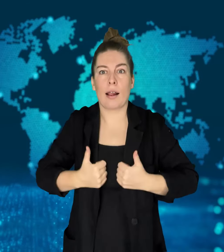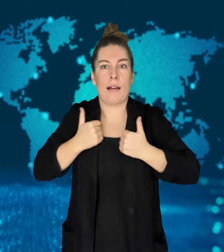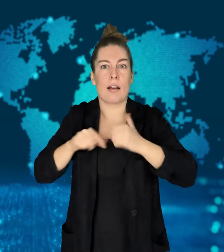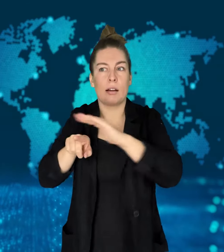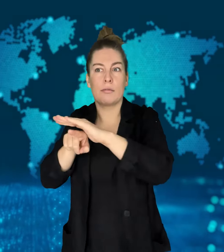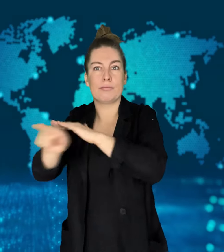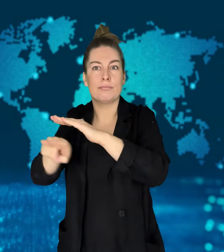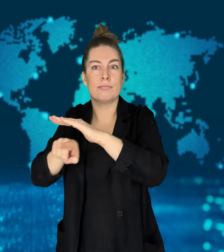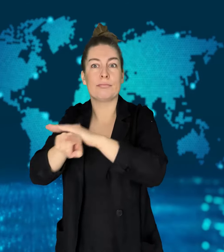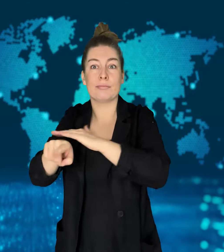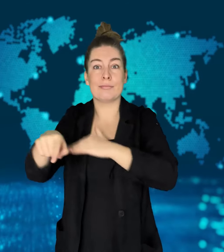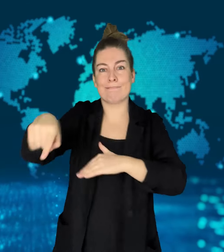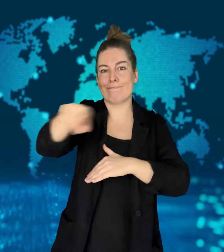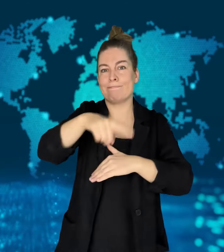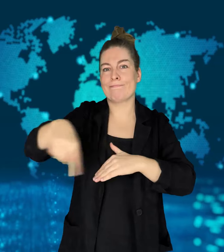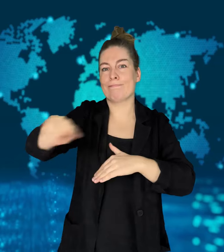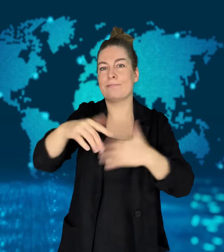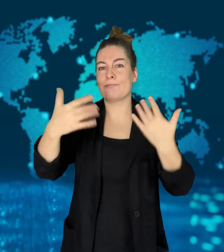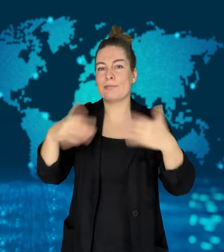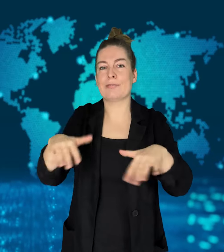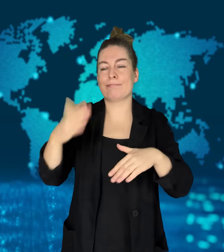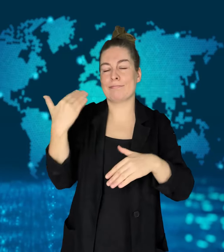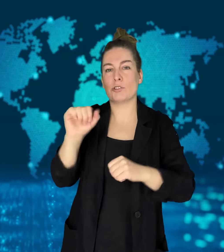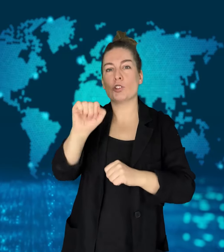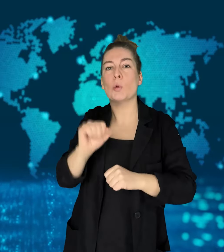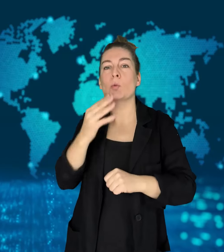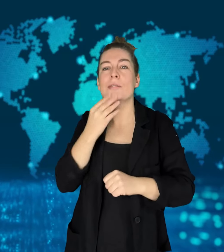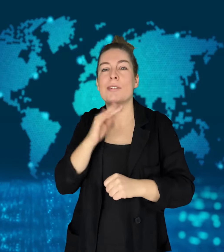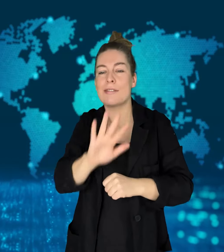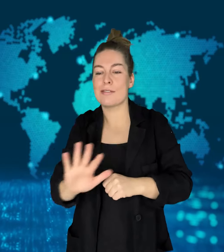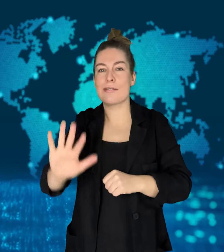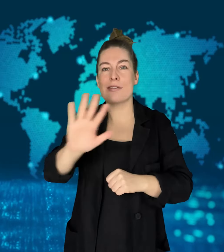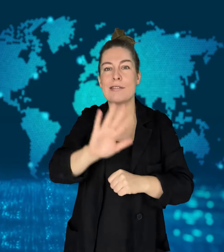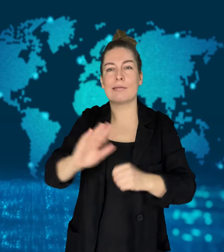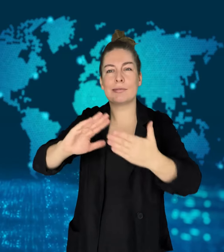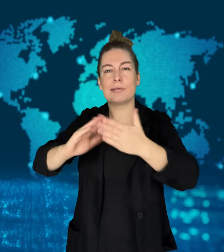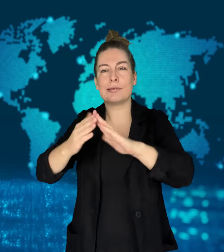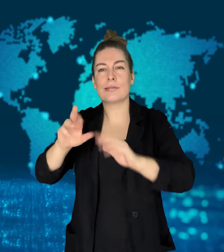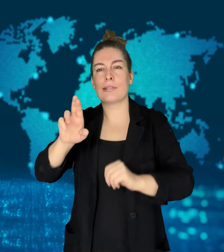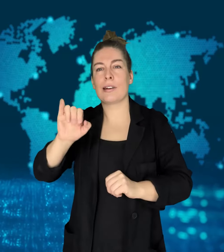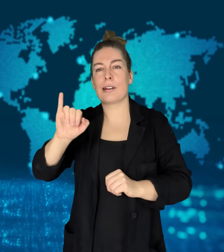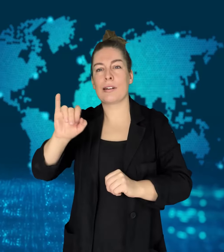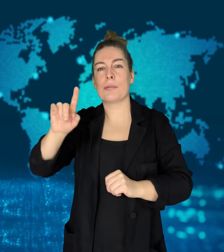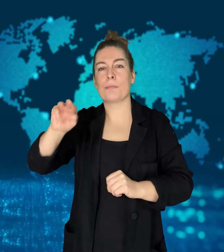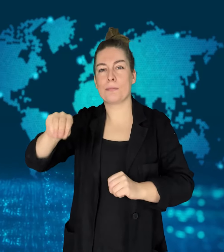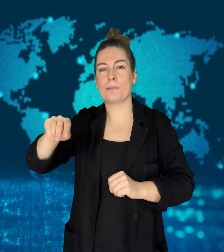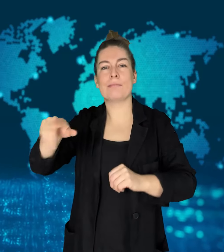in southern Israel.